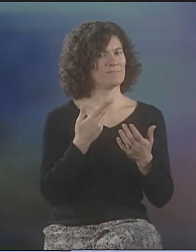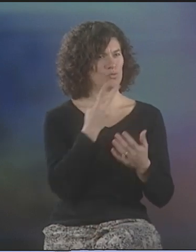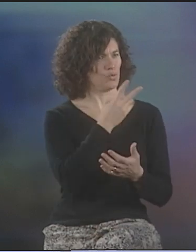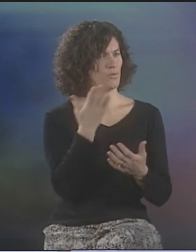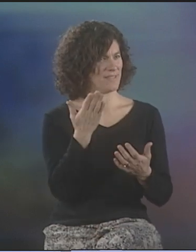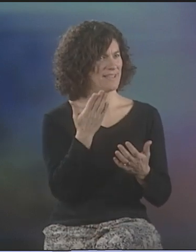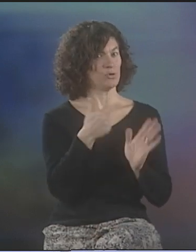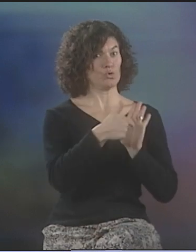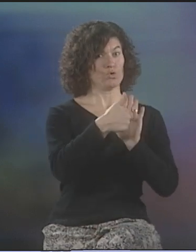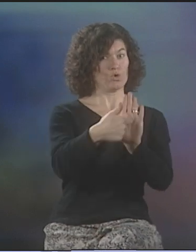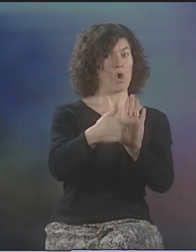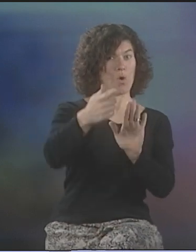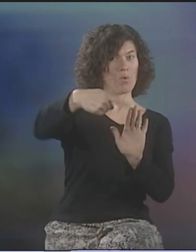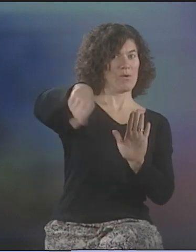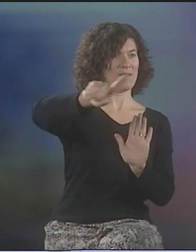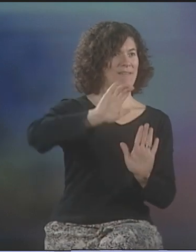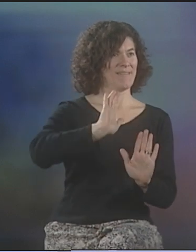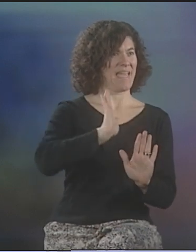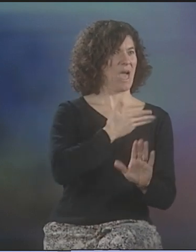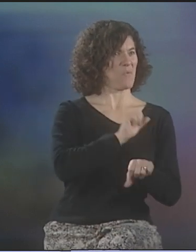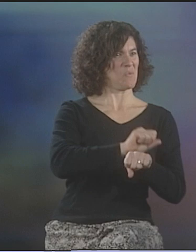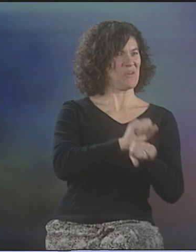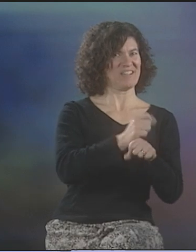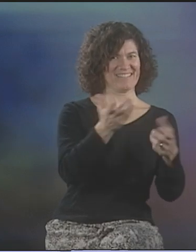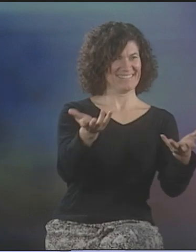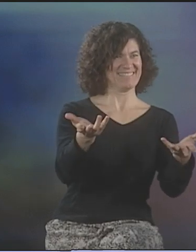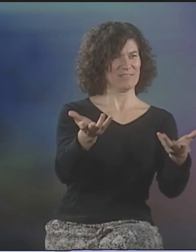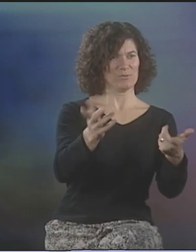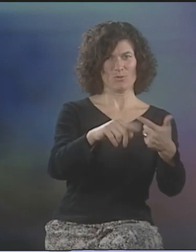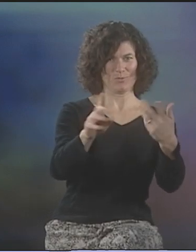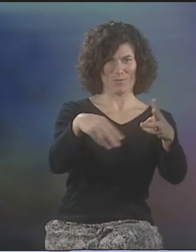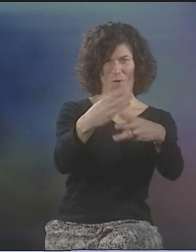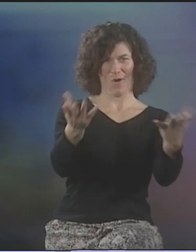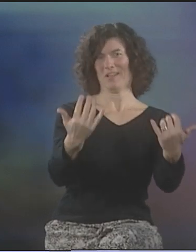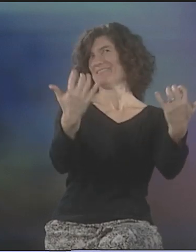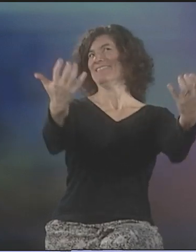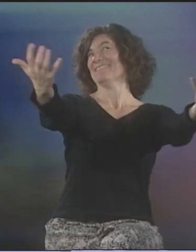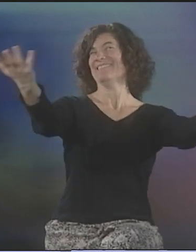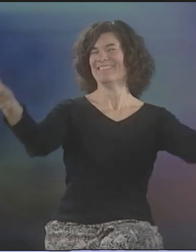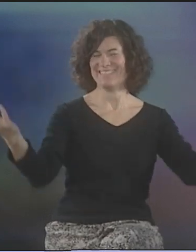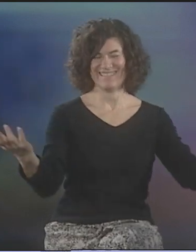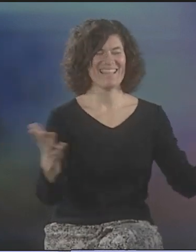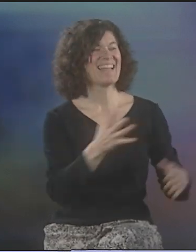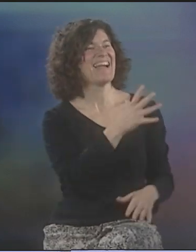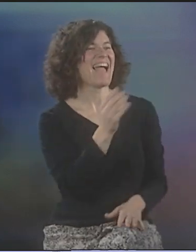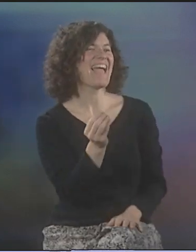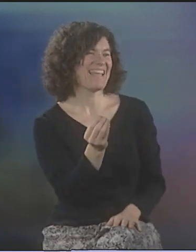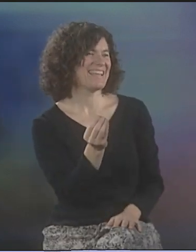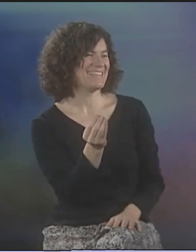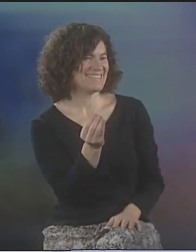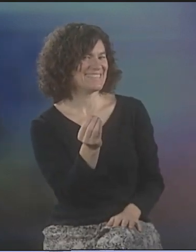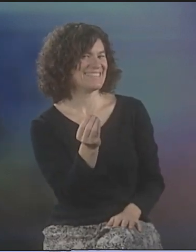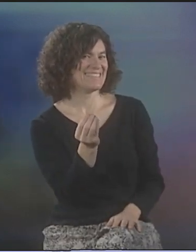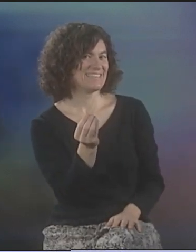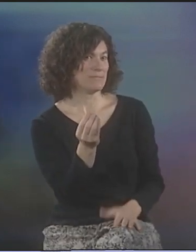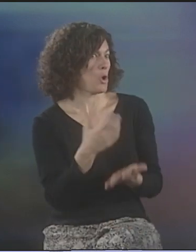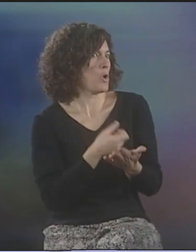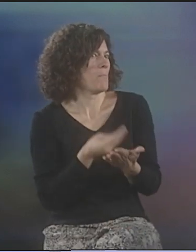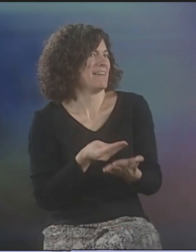WE IN OUR GROUP FELT THAT WE WANTED TO ACCOMPLISH TWO THINGS. WE WANTED TO SHOW OUR WORK TO THE WORLD, TO THE GRANDER WORLD STAGE AND AUDIENCE,